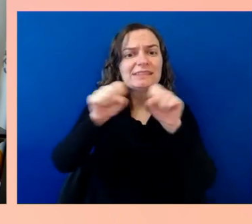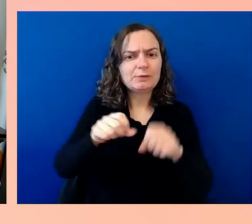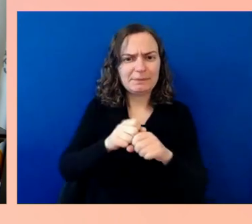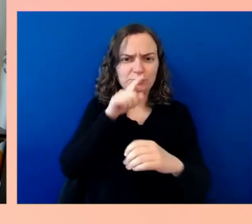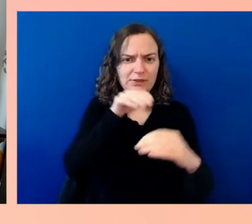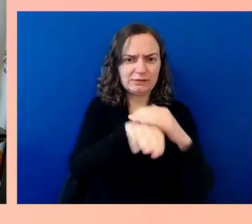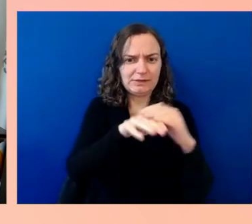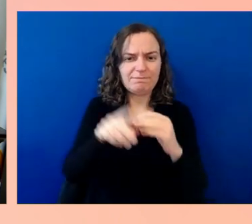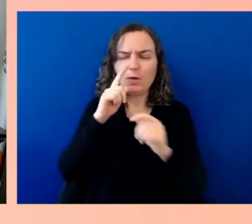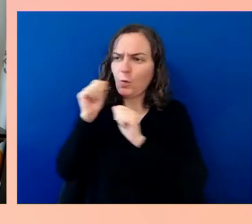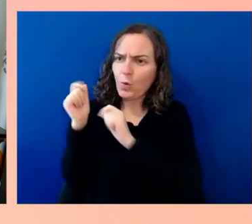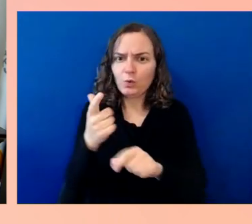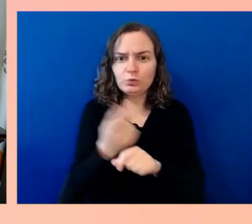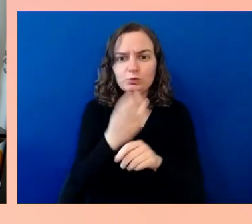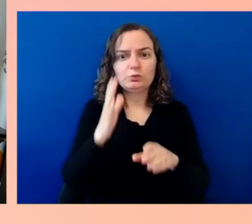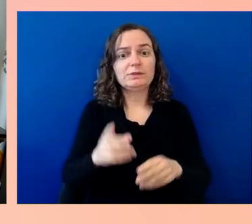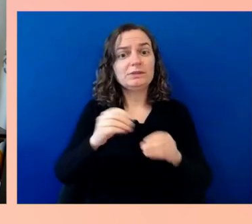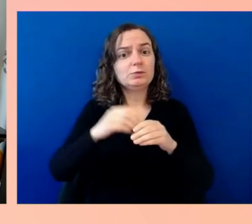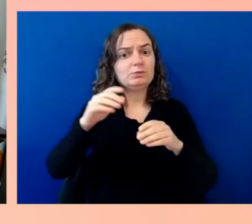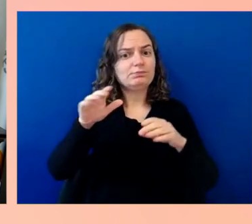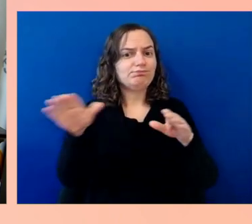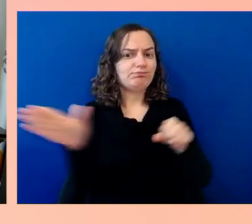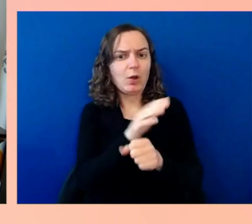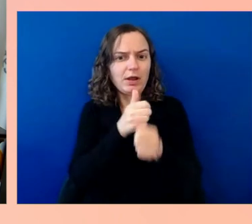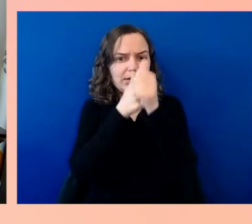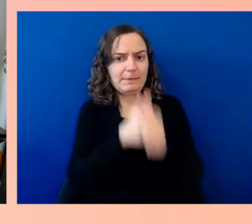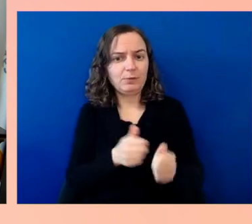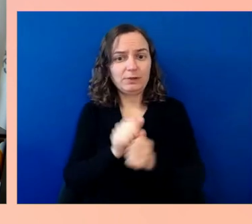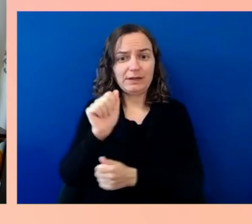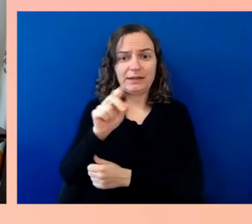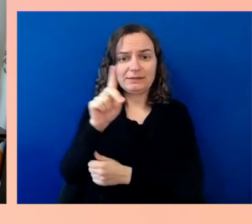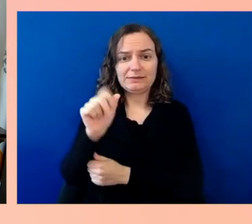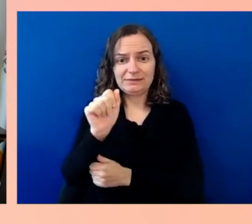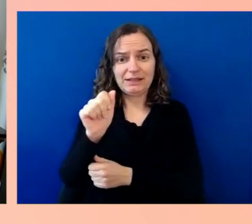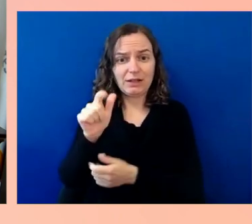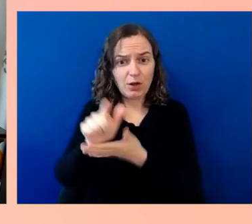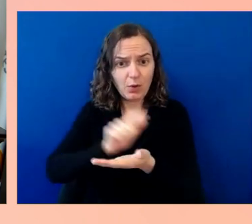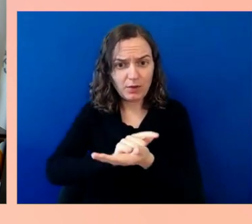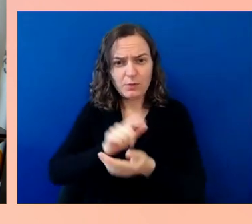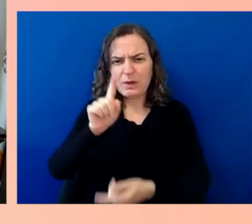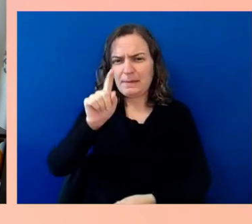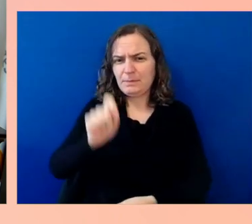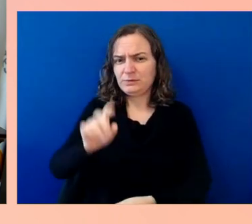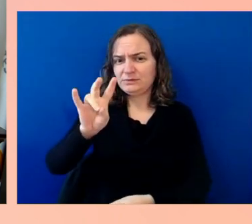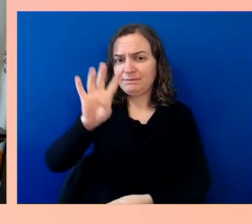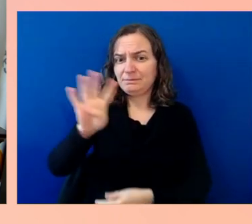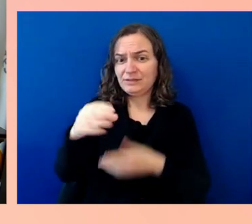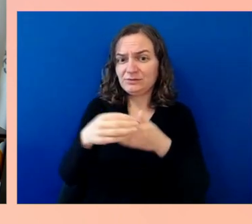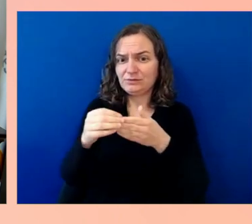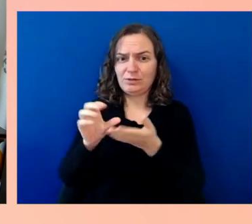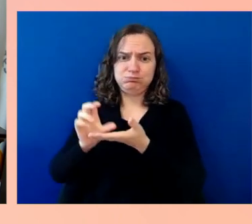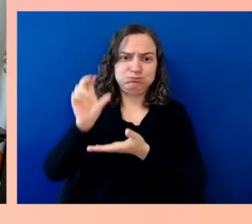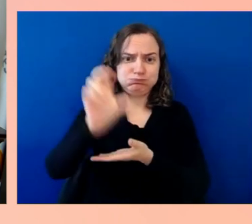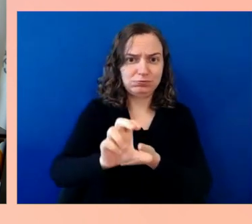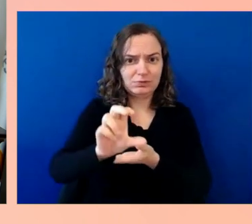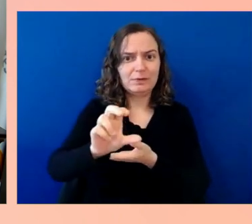we've already announced our first round of grants to help transit stations, often those legacy systems, some of the first ones to build.